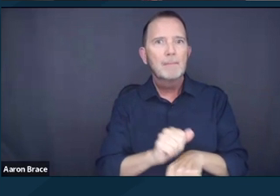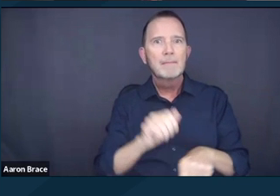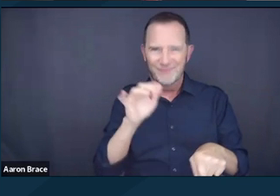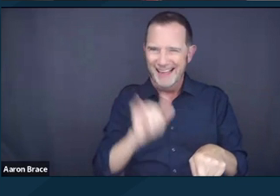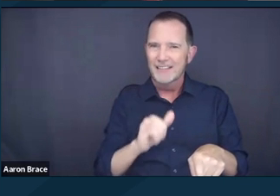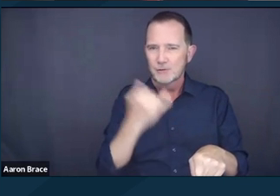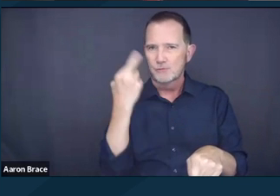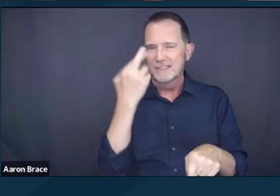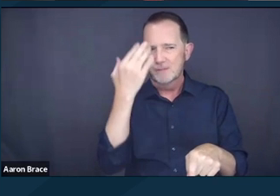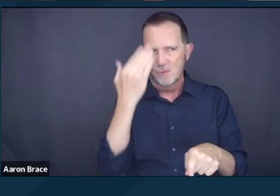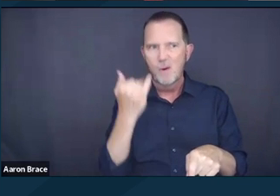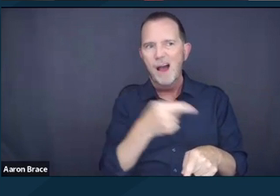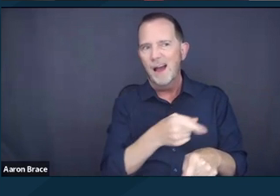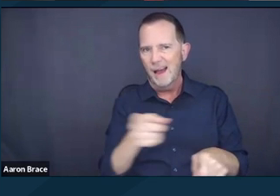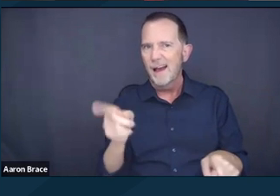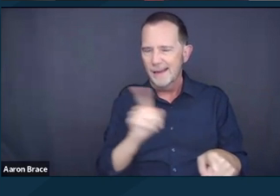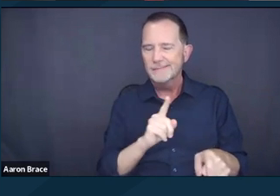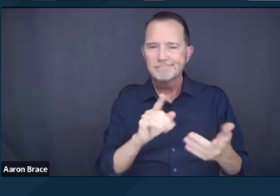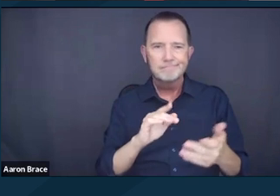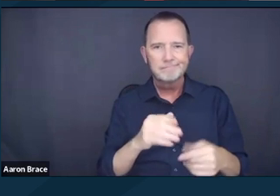That said, the federal government estimates